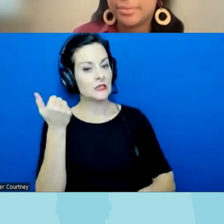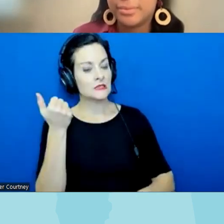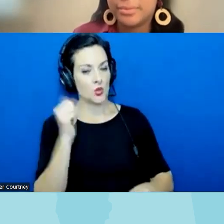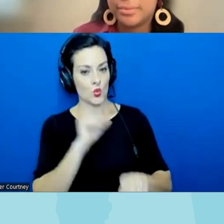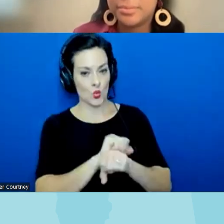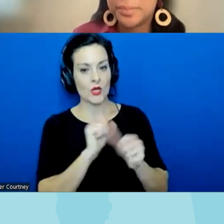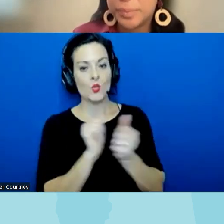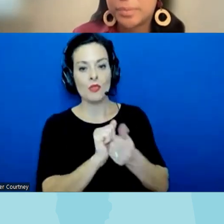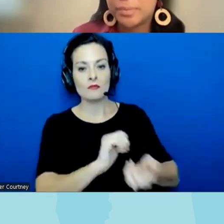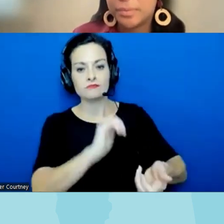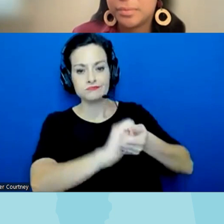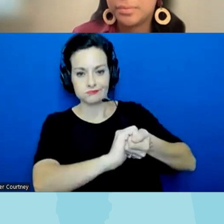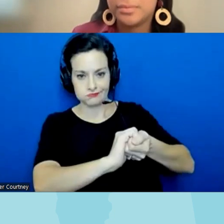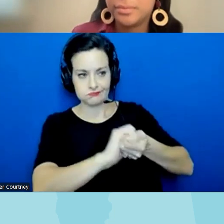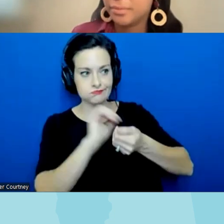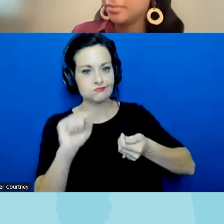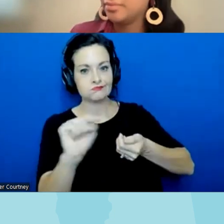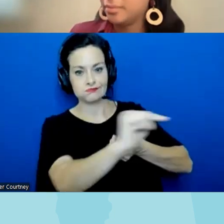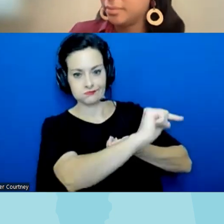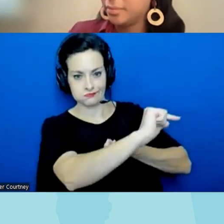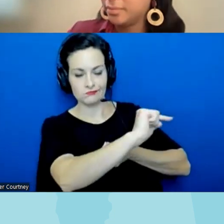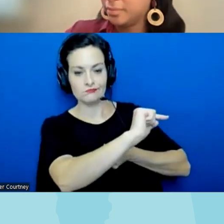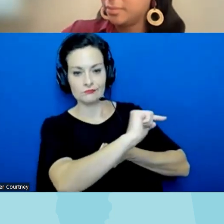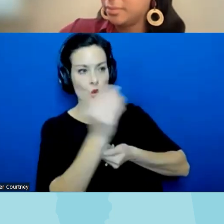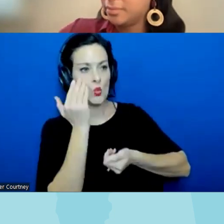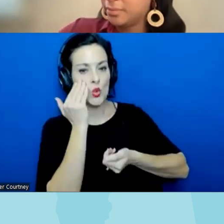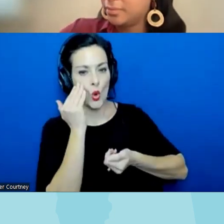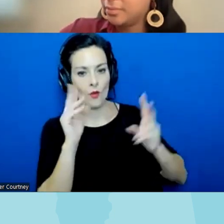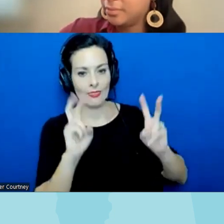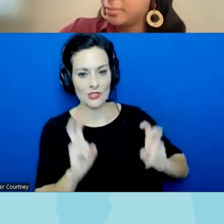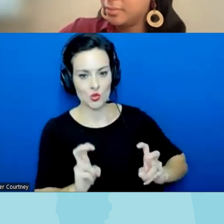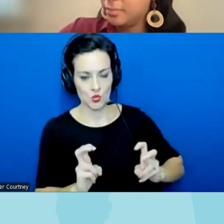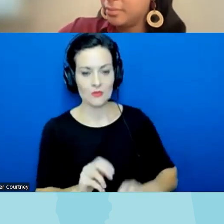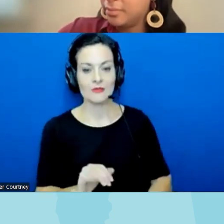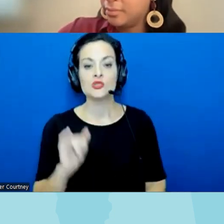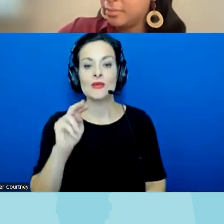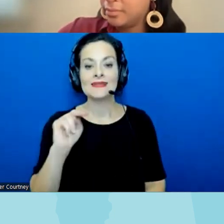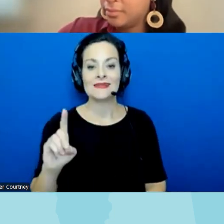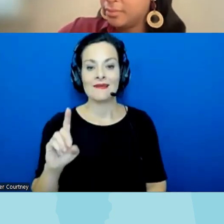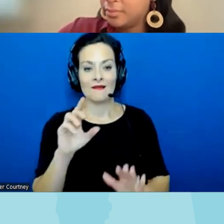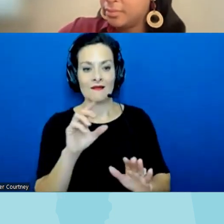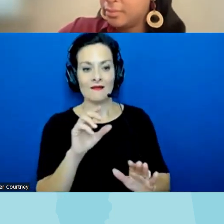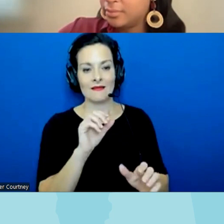partners that are closer to the issue so working with the Indiana State Teachers Association the